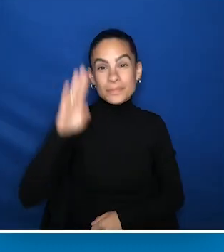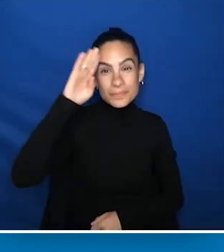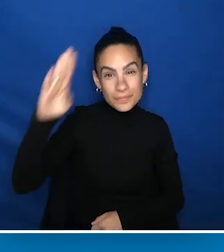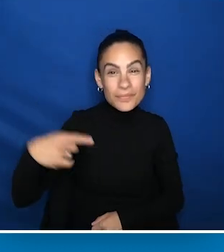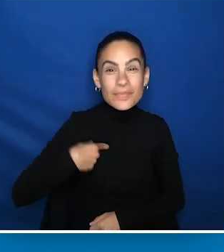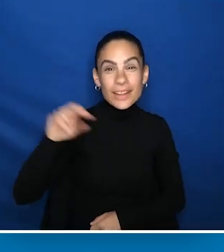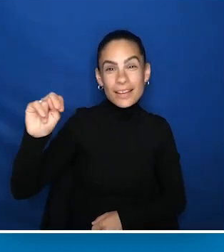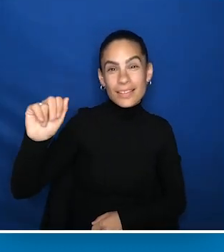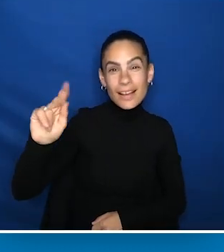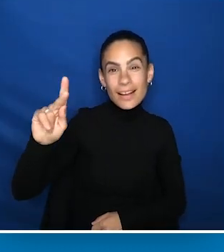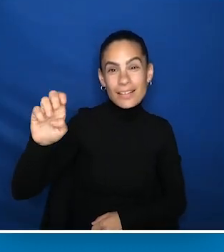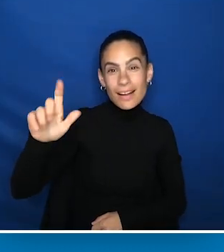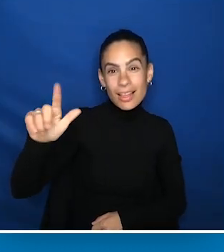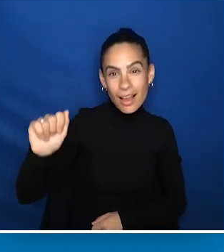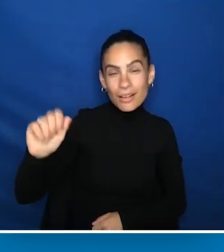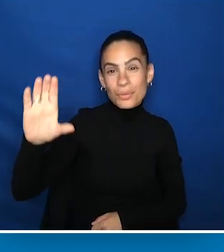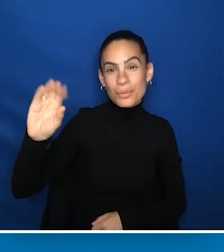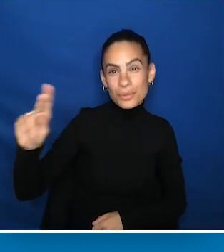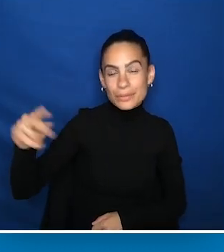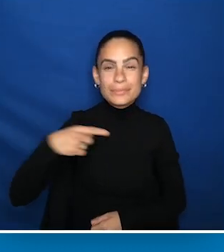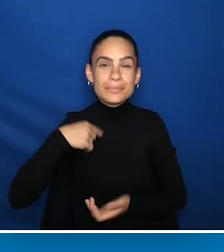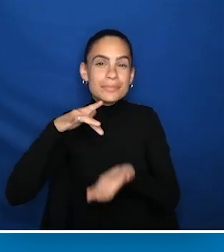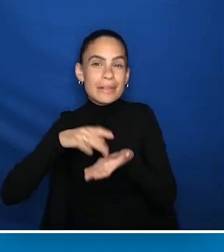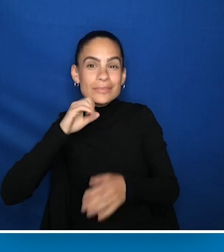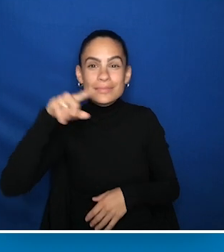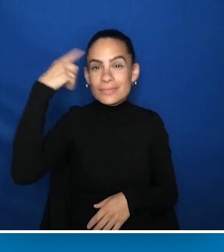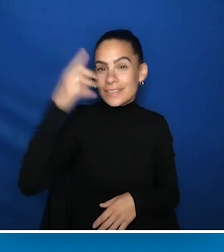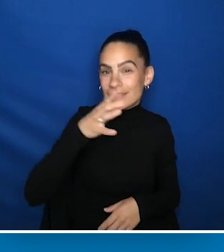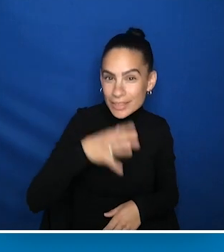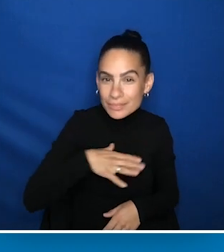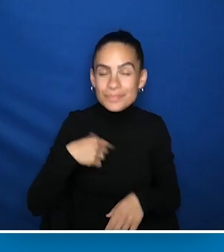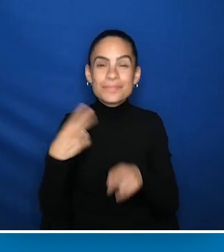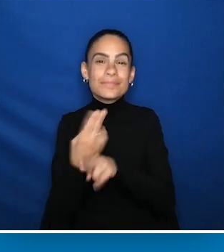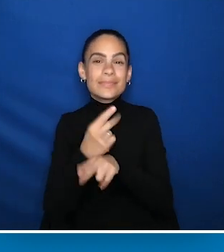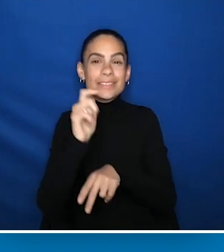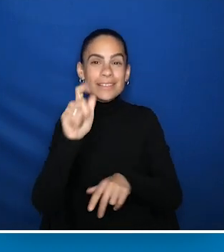Hi, I'm Nakela Cook. A middle-aged Black female wearing a teal blazer and top today.